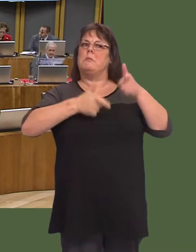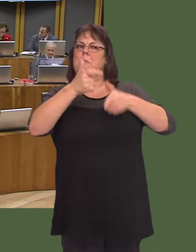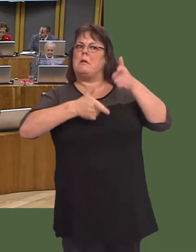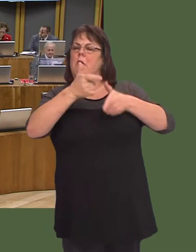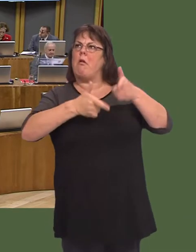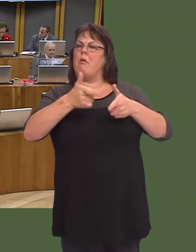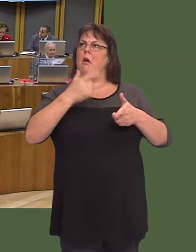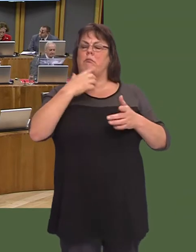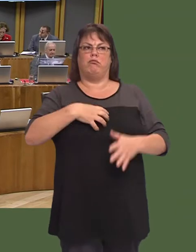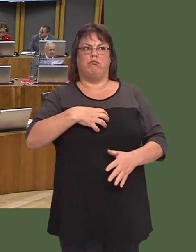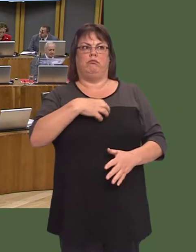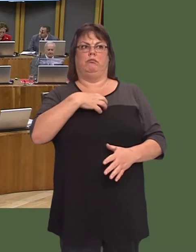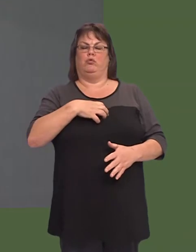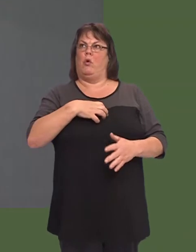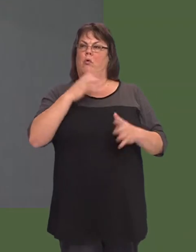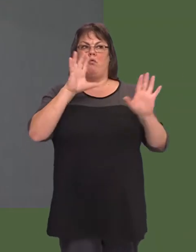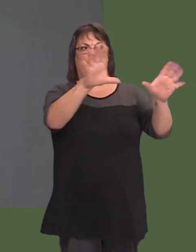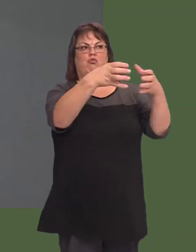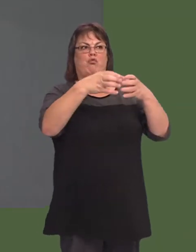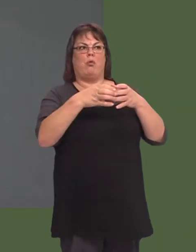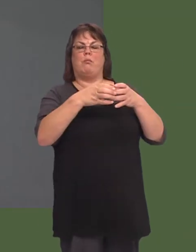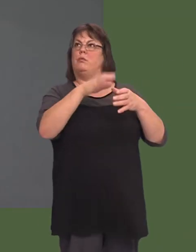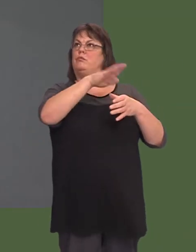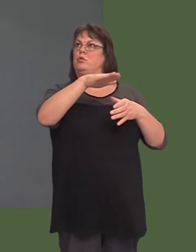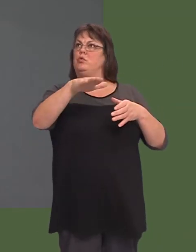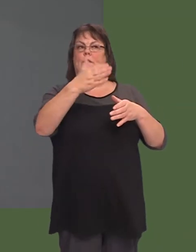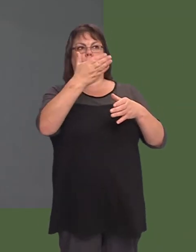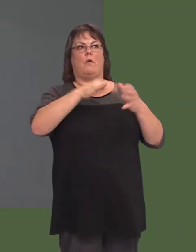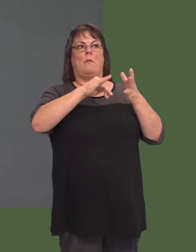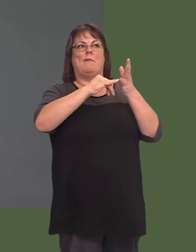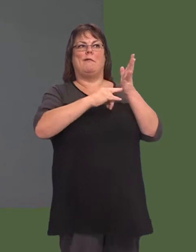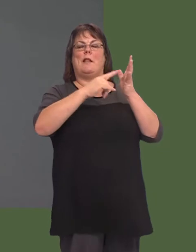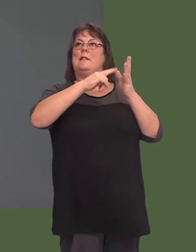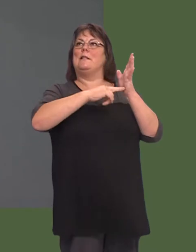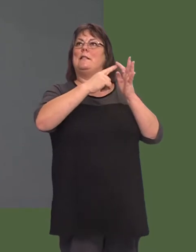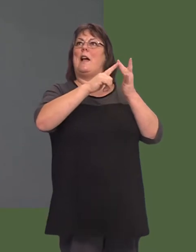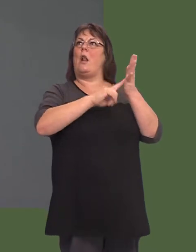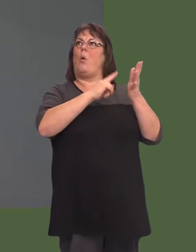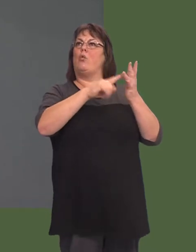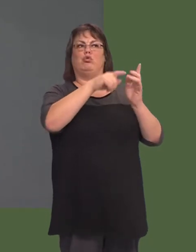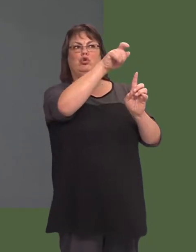I was very shocked when I had a delegation of year 12 students from St Teiloís, all